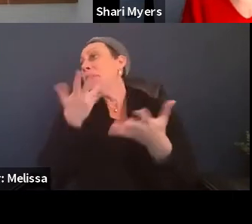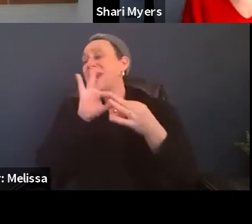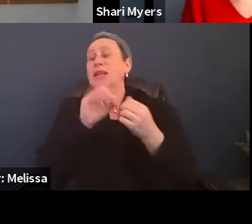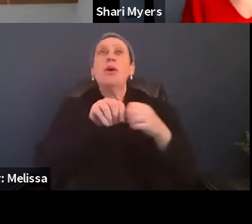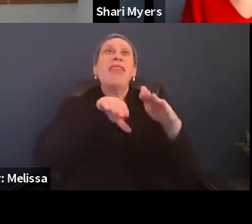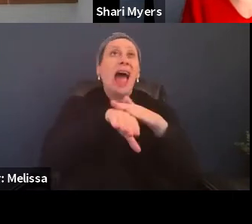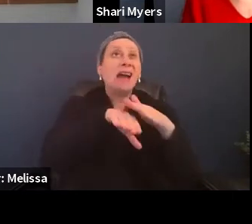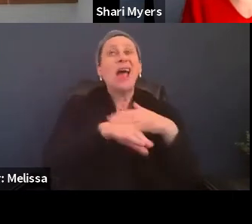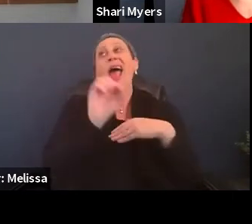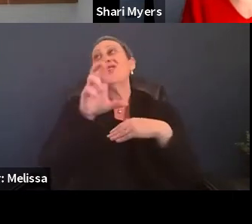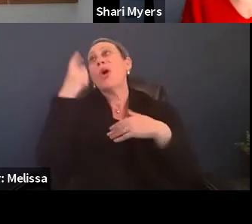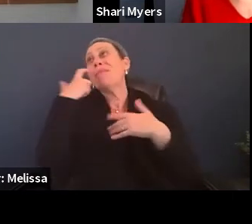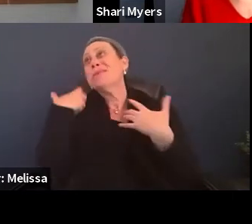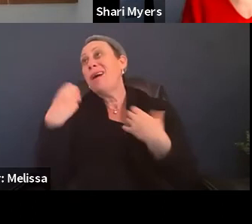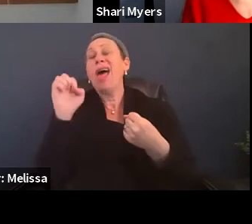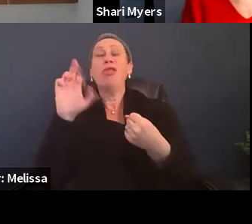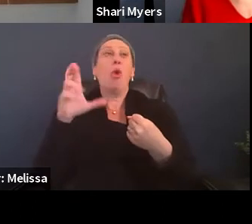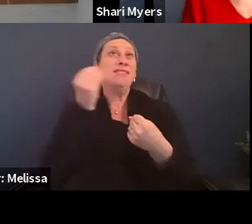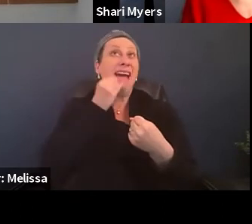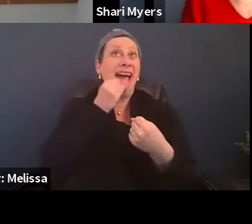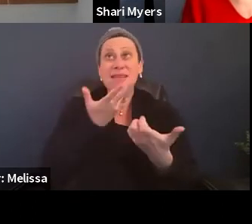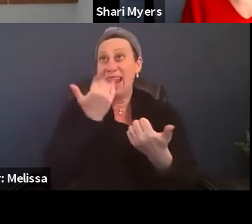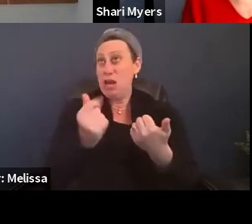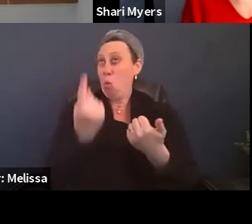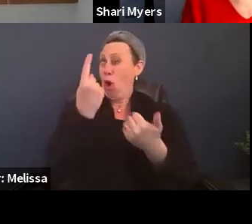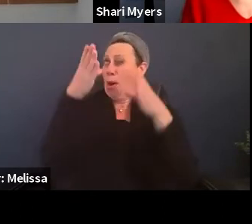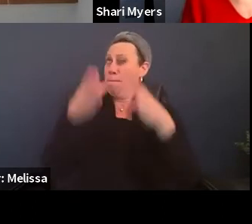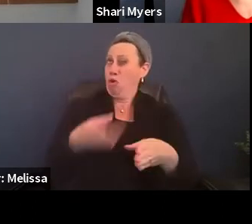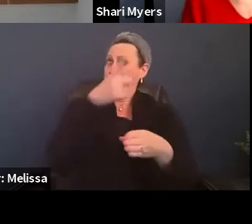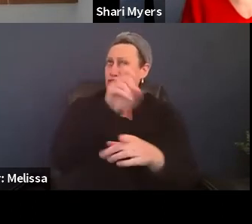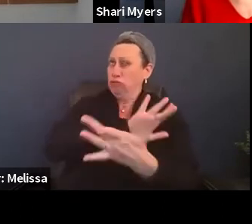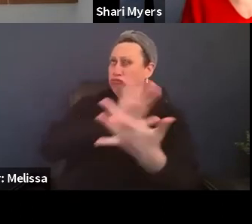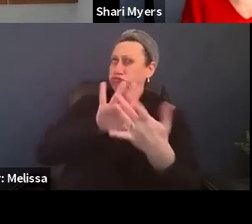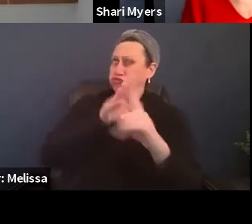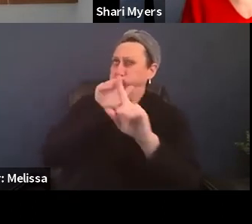or the mental health aspect, is there one person that they should go to in the shelter or?